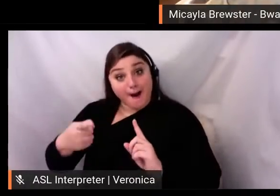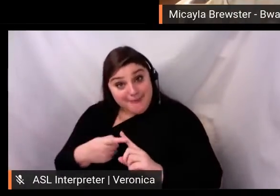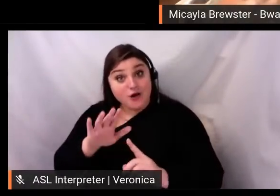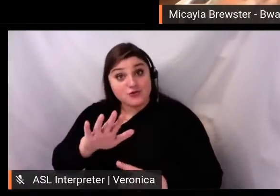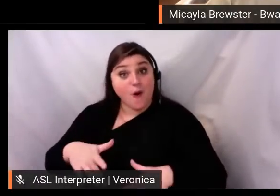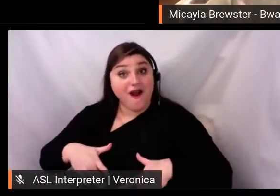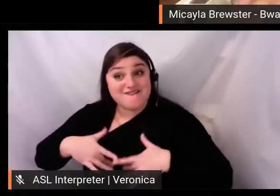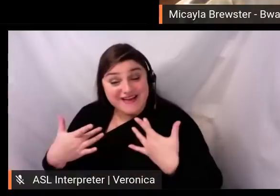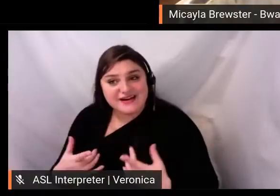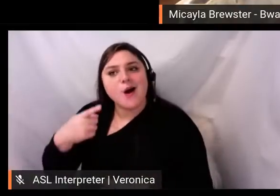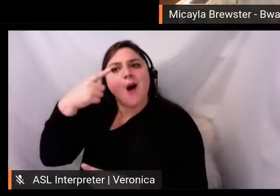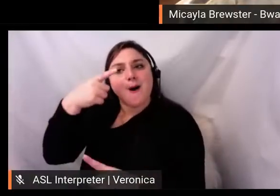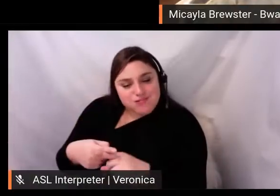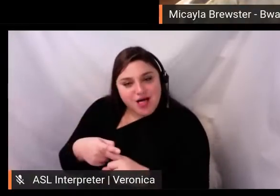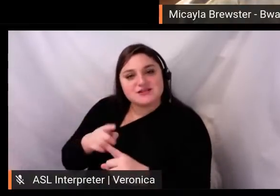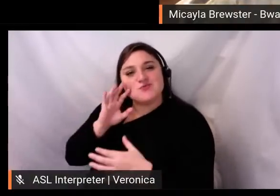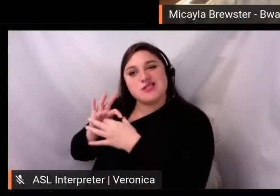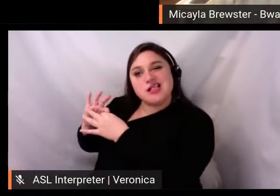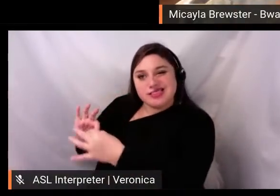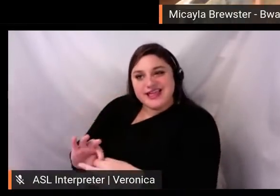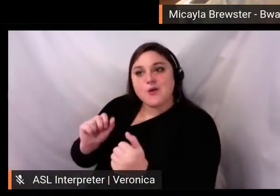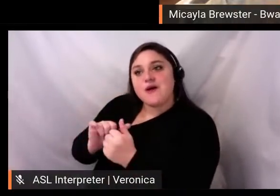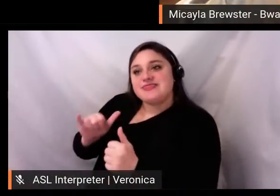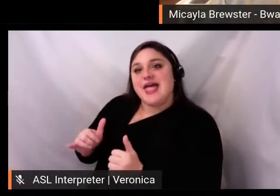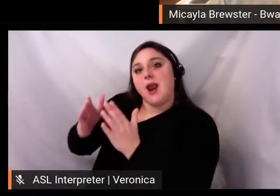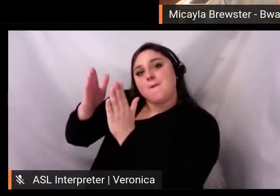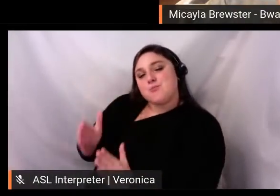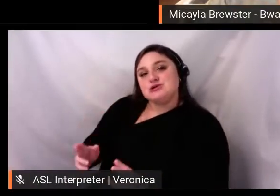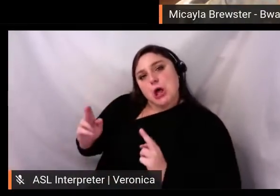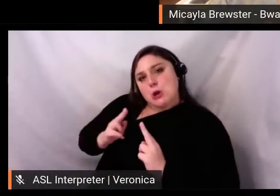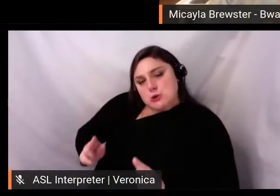and their interests and values in. So, it's always more relatable when